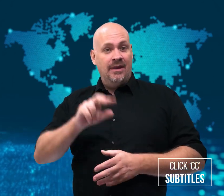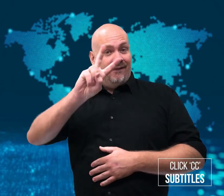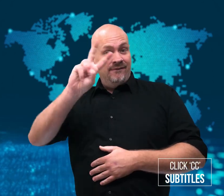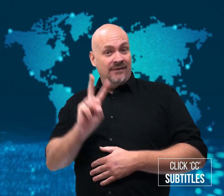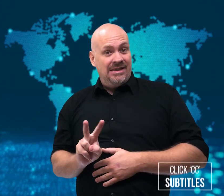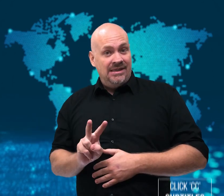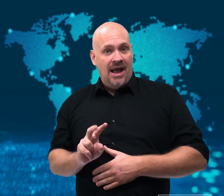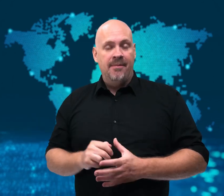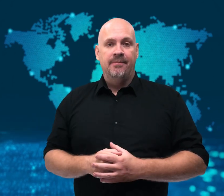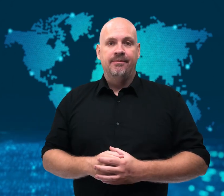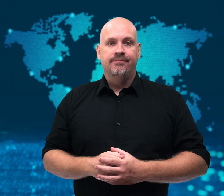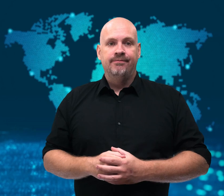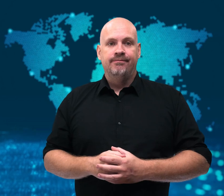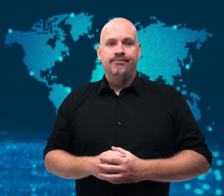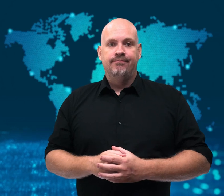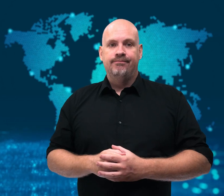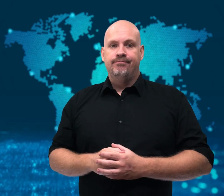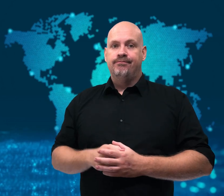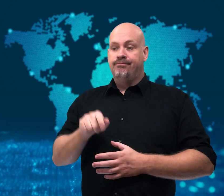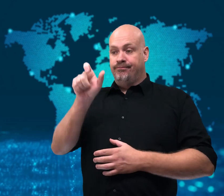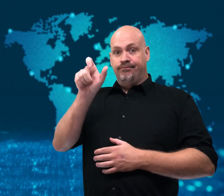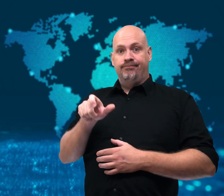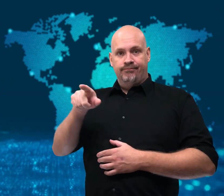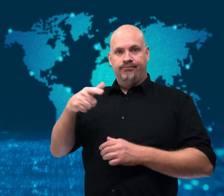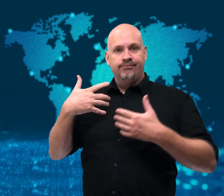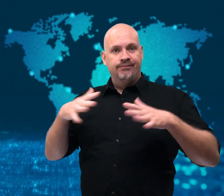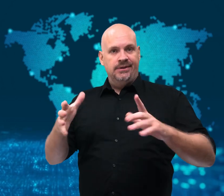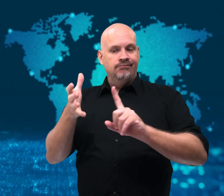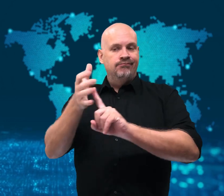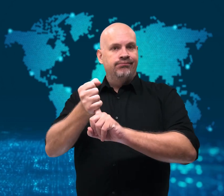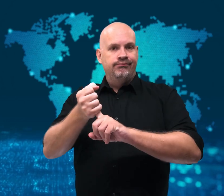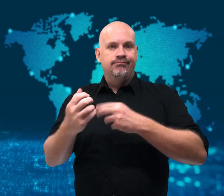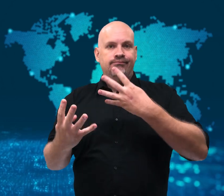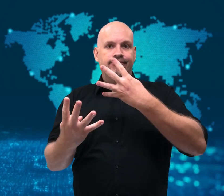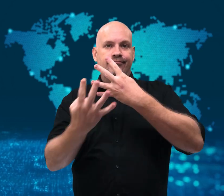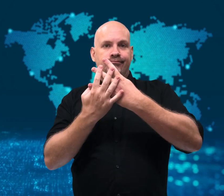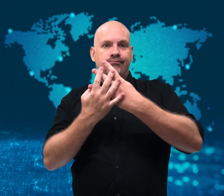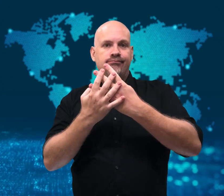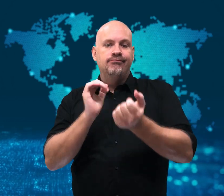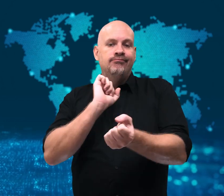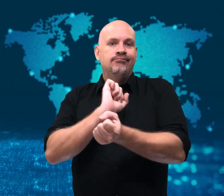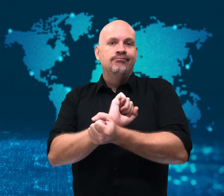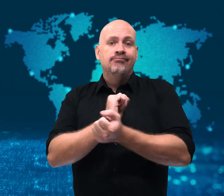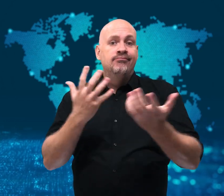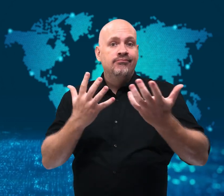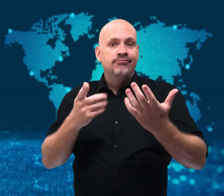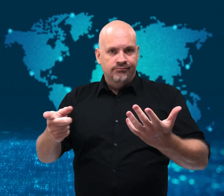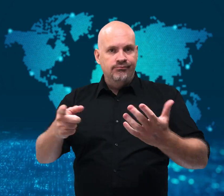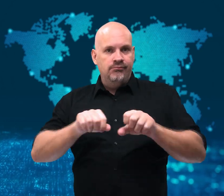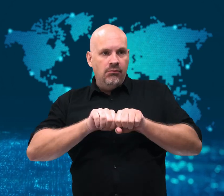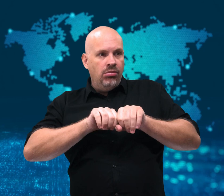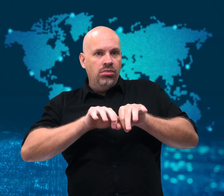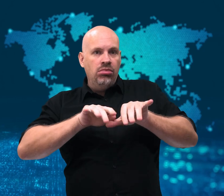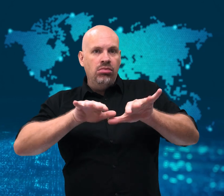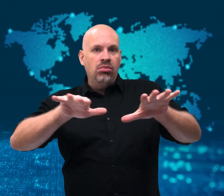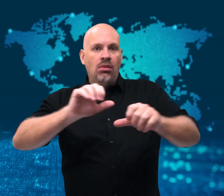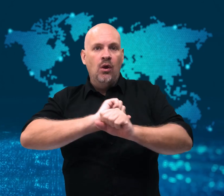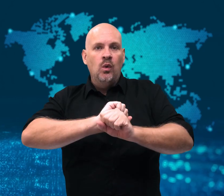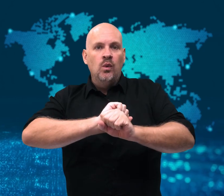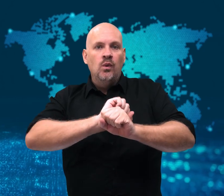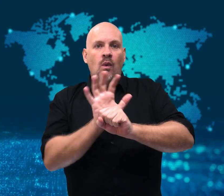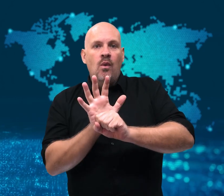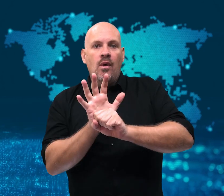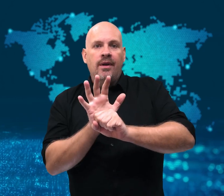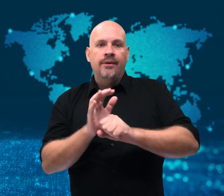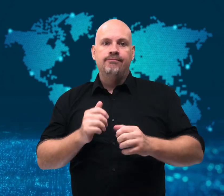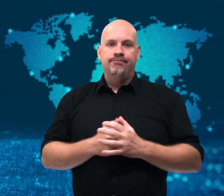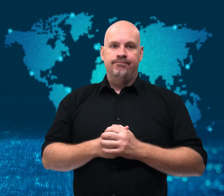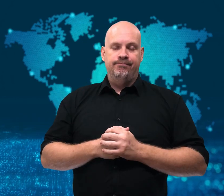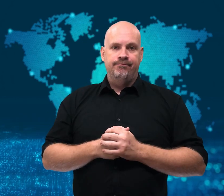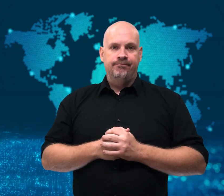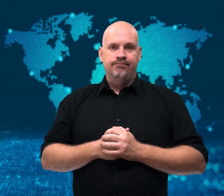Jailed for for spreading COVID-19.